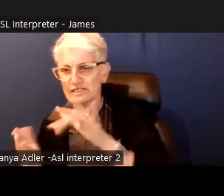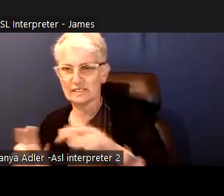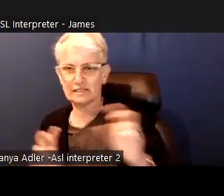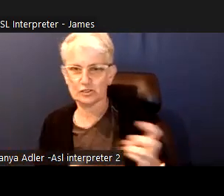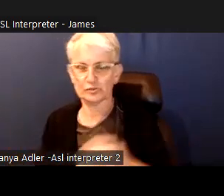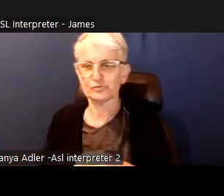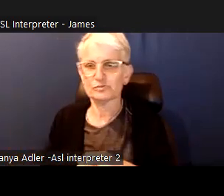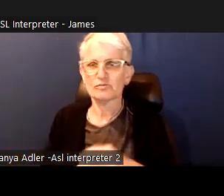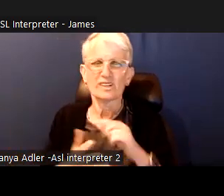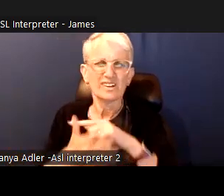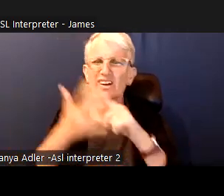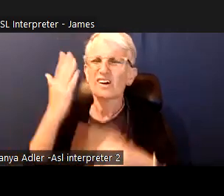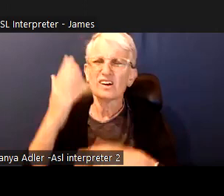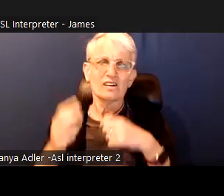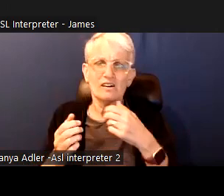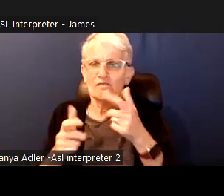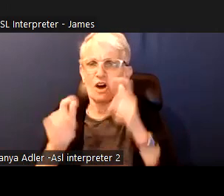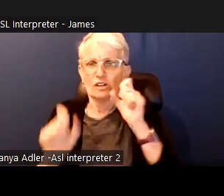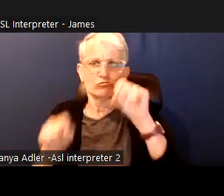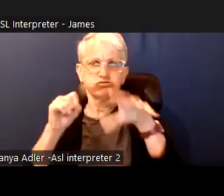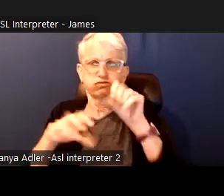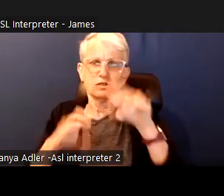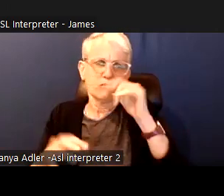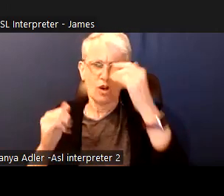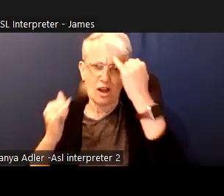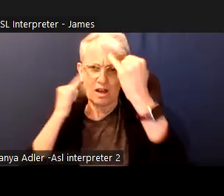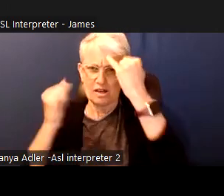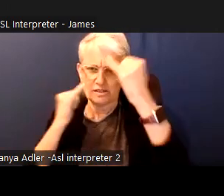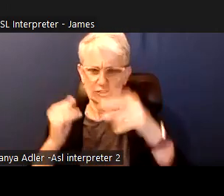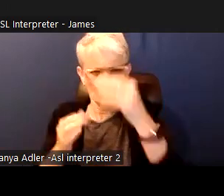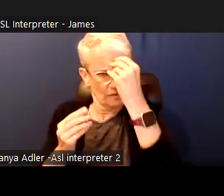This is one of the issues we would like to also raise this evening.